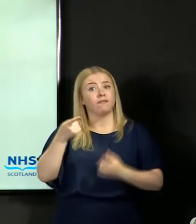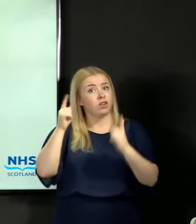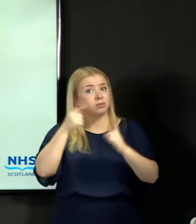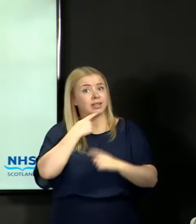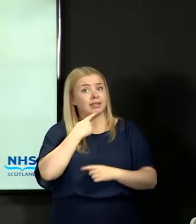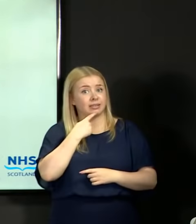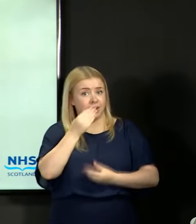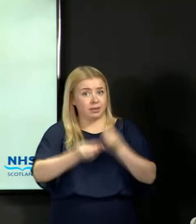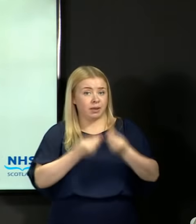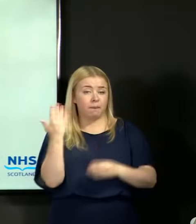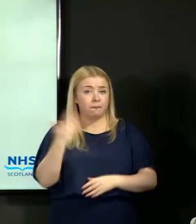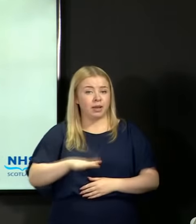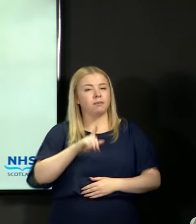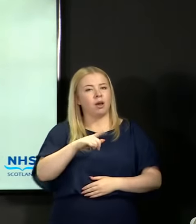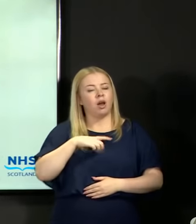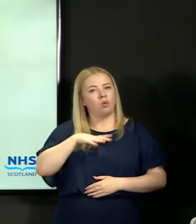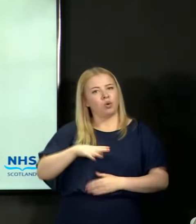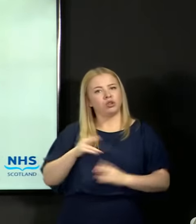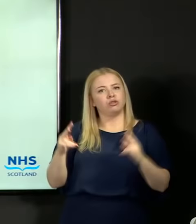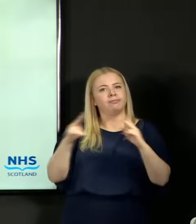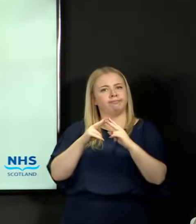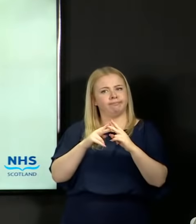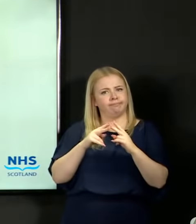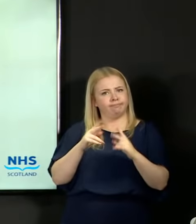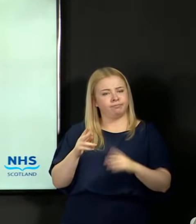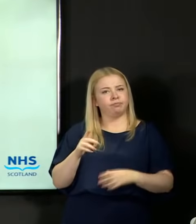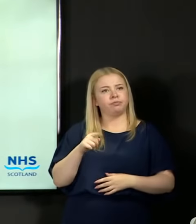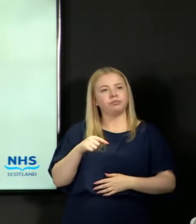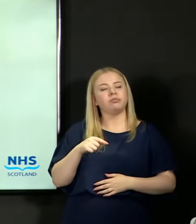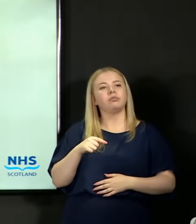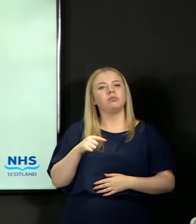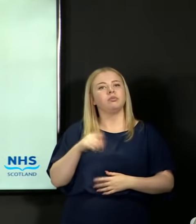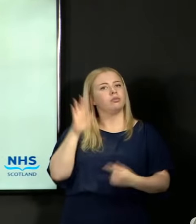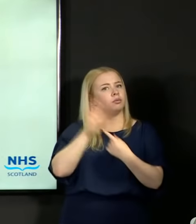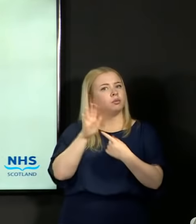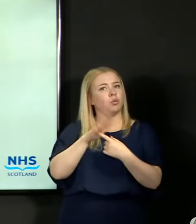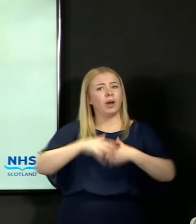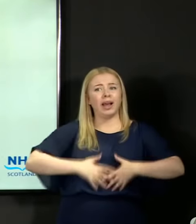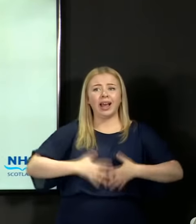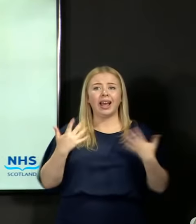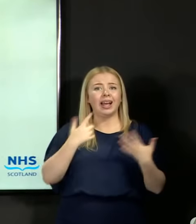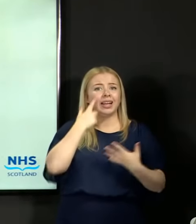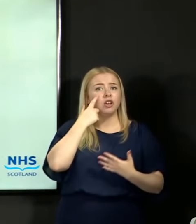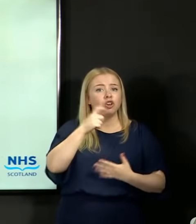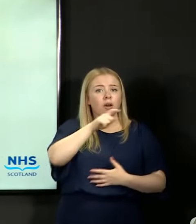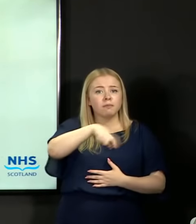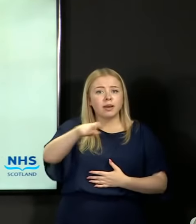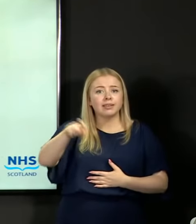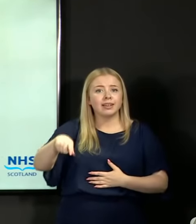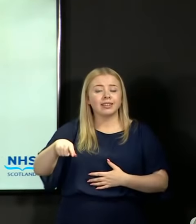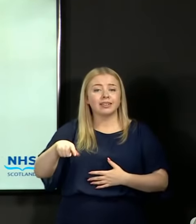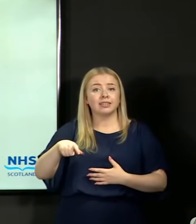want to reiterate it, it is vital that any young person, in consultation with their school,